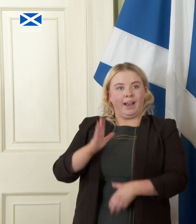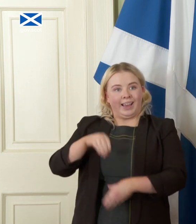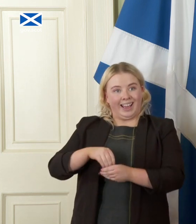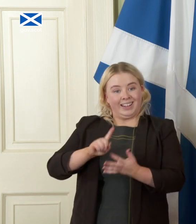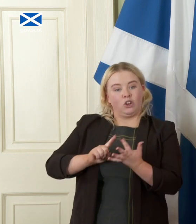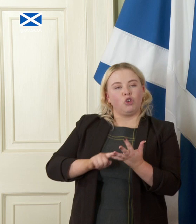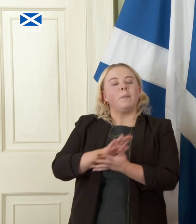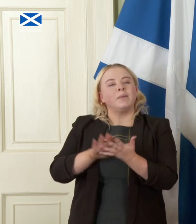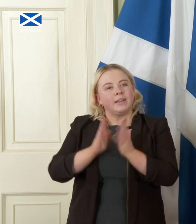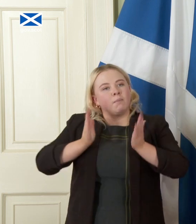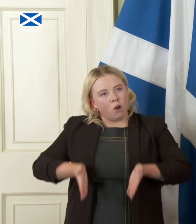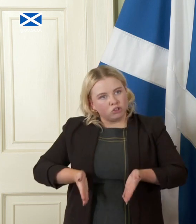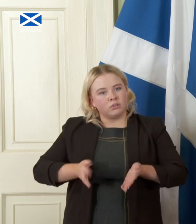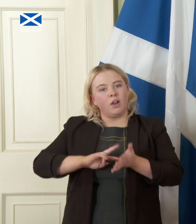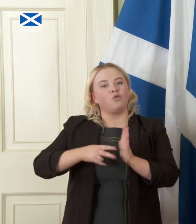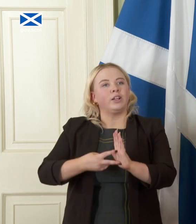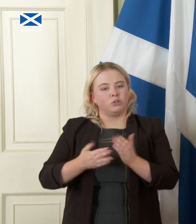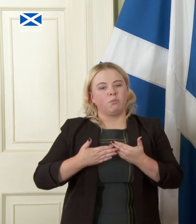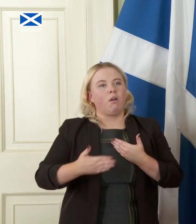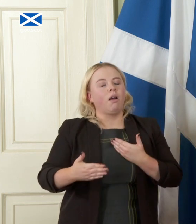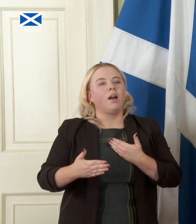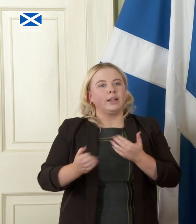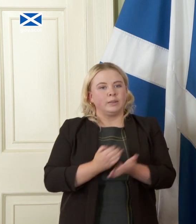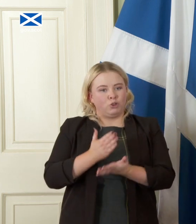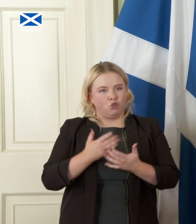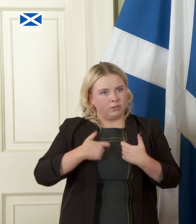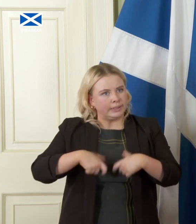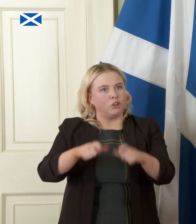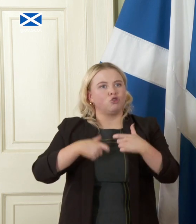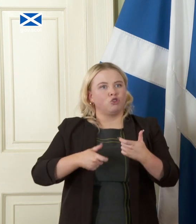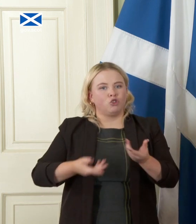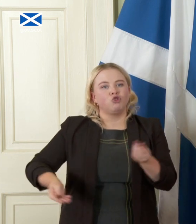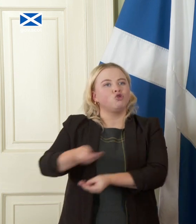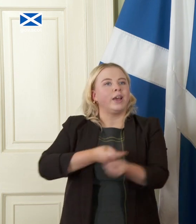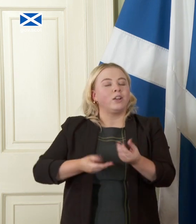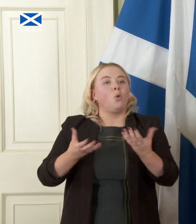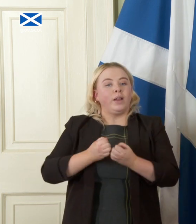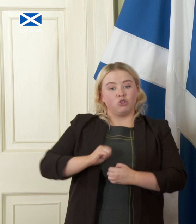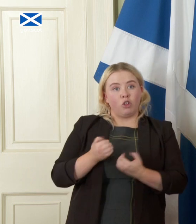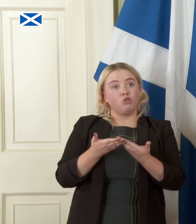to be put in place to ensure the continued trade between Scotland and the rest of the UK which is